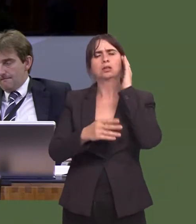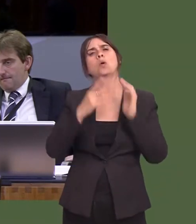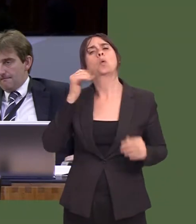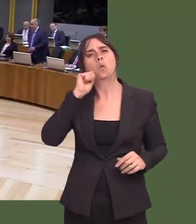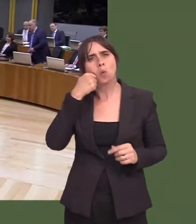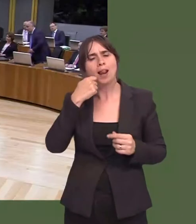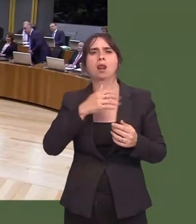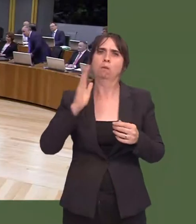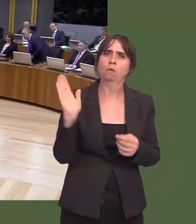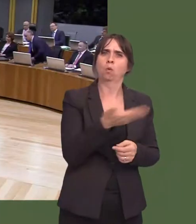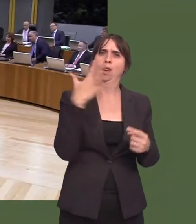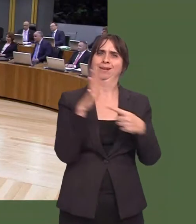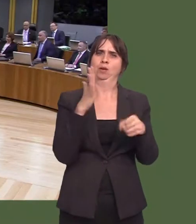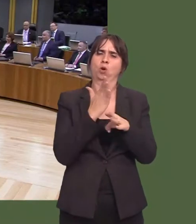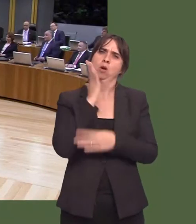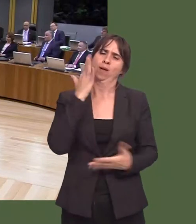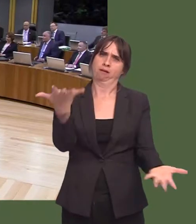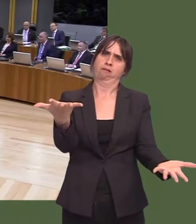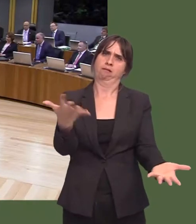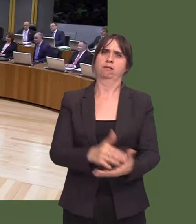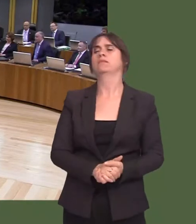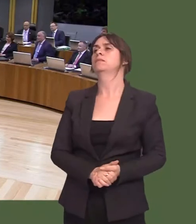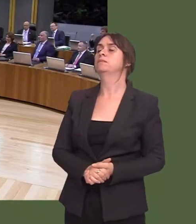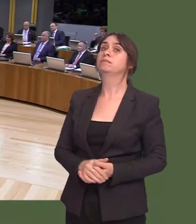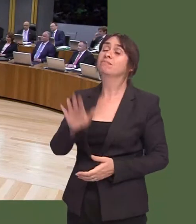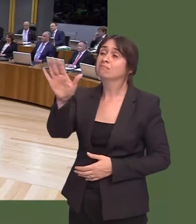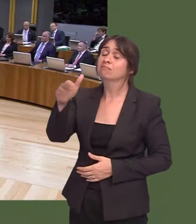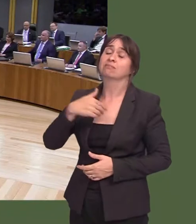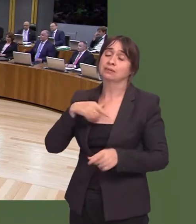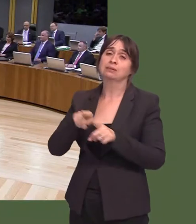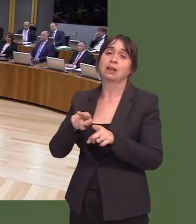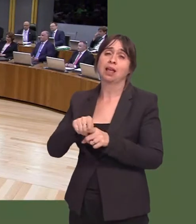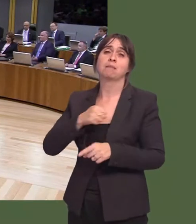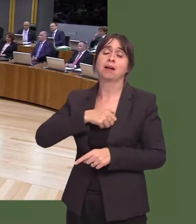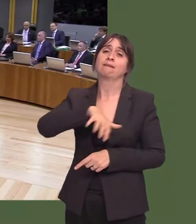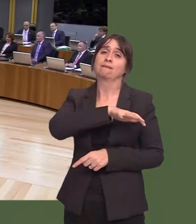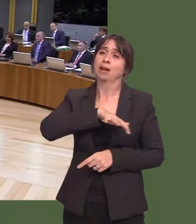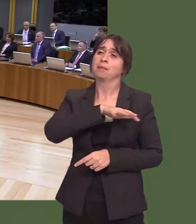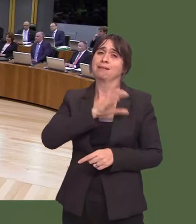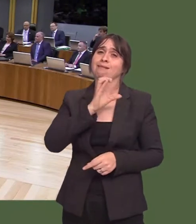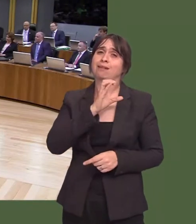Carwyn Jones: I believe I did give a serious answer, and like him, Iíve lost people close to me, and indeed, Iíve seen my wife deal with cancer.